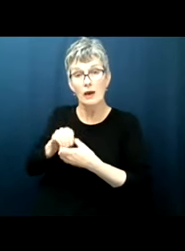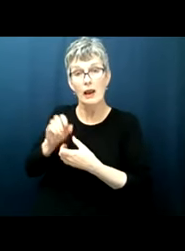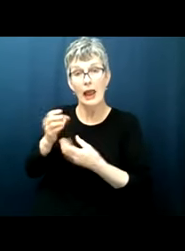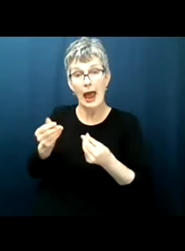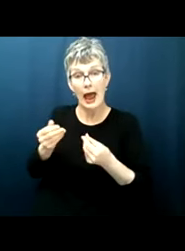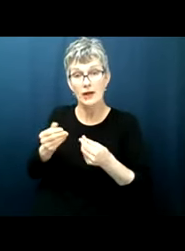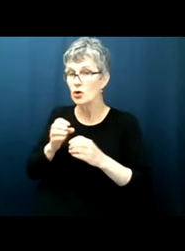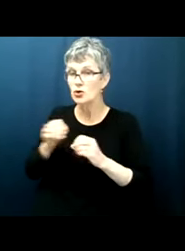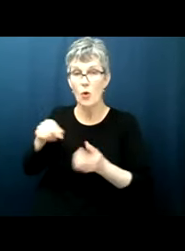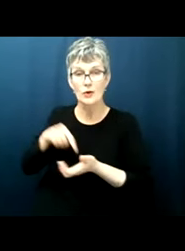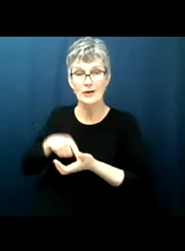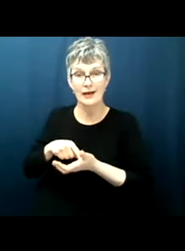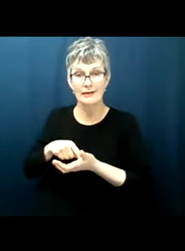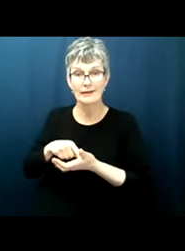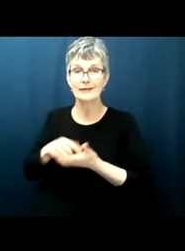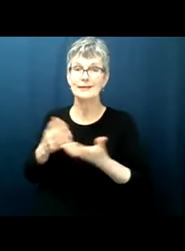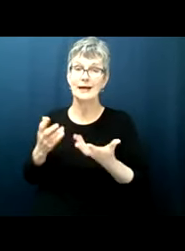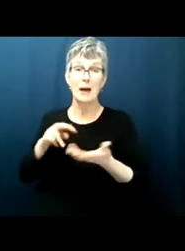white men out there who have a mortgage it still would have excluded you